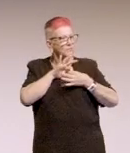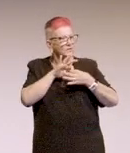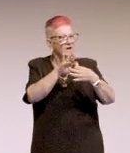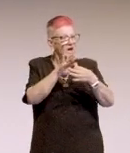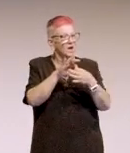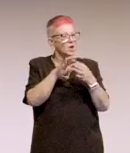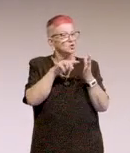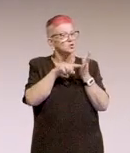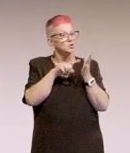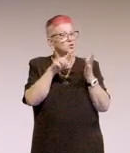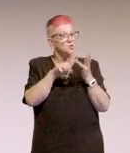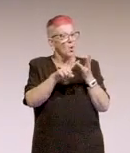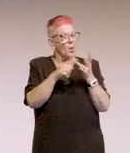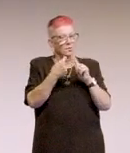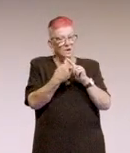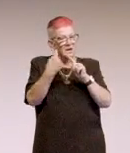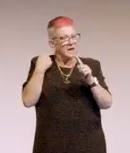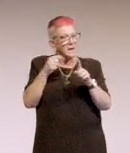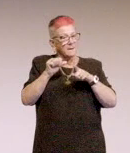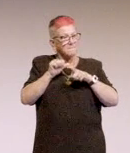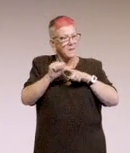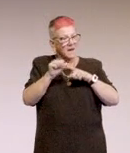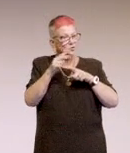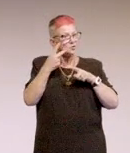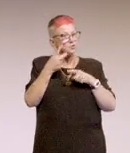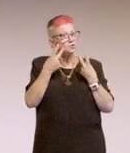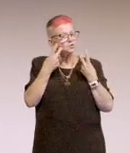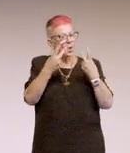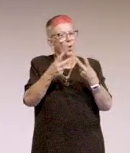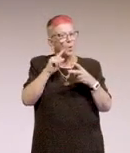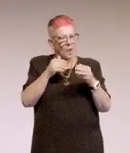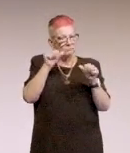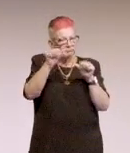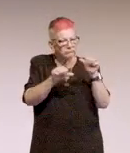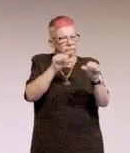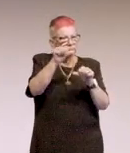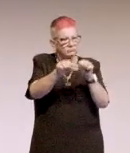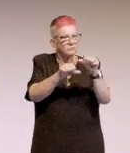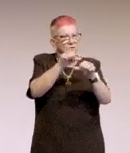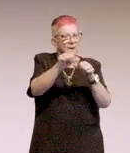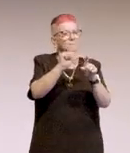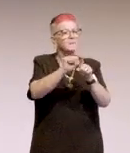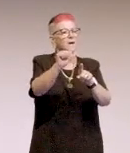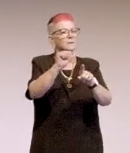It's improvement over any previous state. It shows progress. And it gives you room to grow.